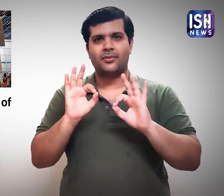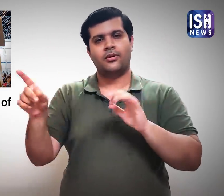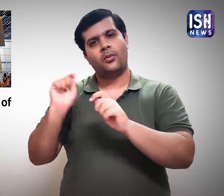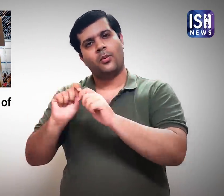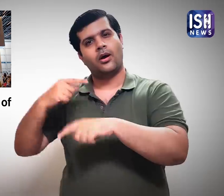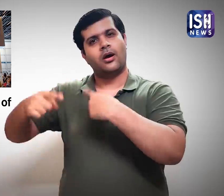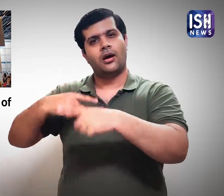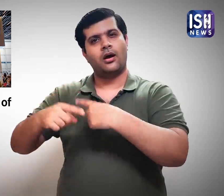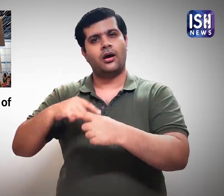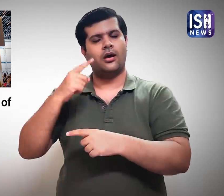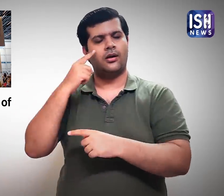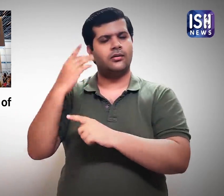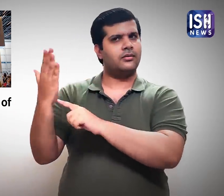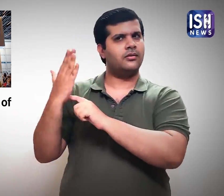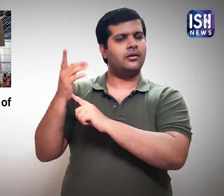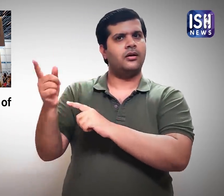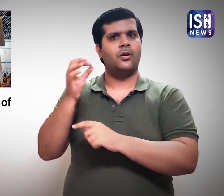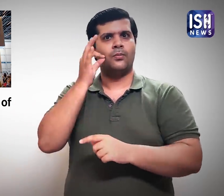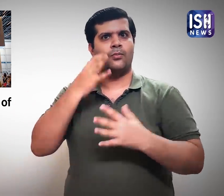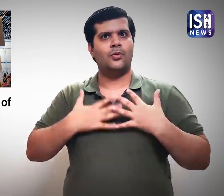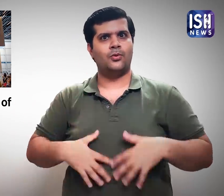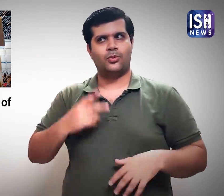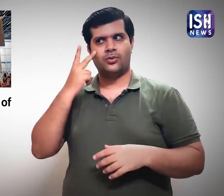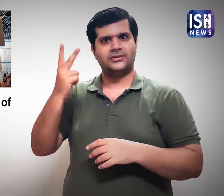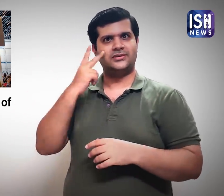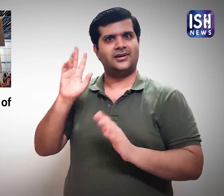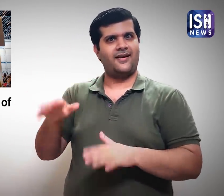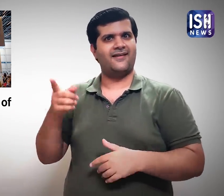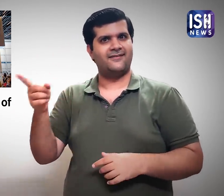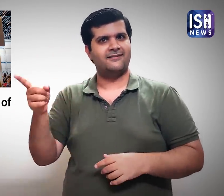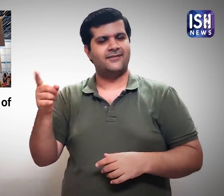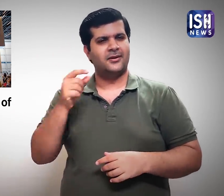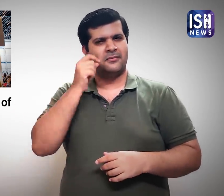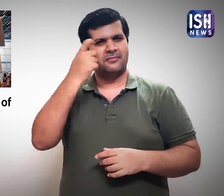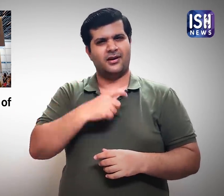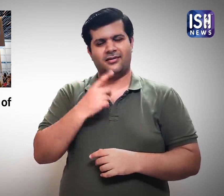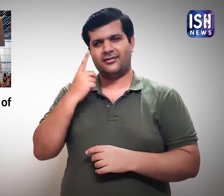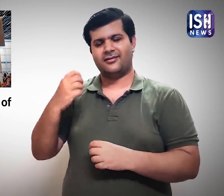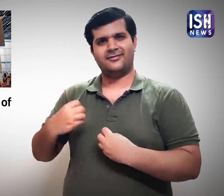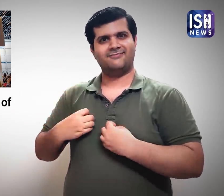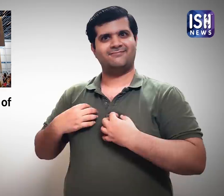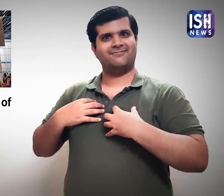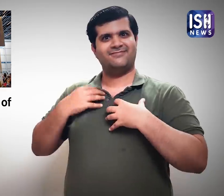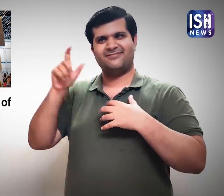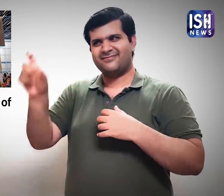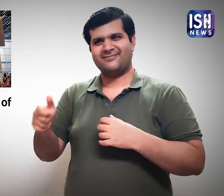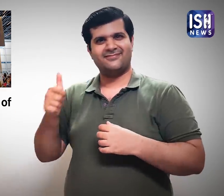I saw that these people in their blue uniforms continue working. I was very inspired by them.